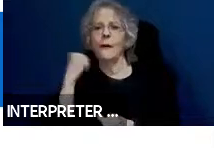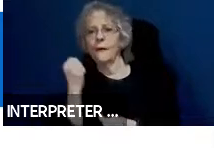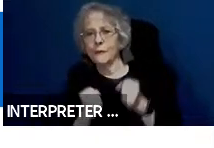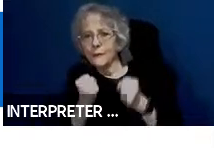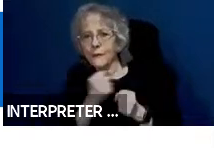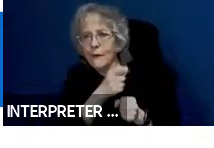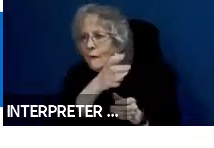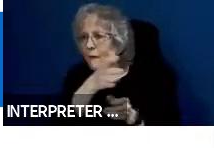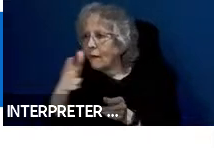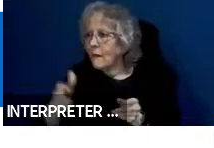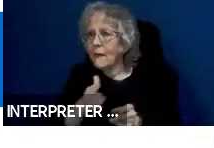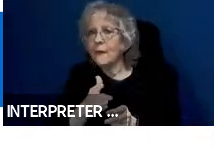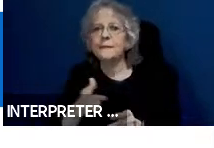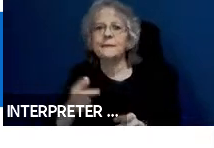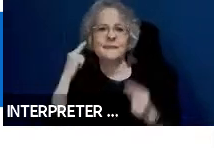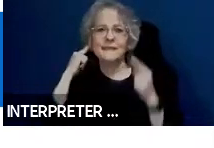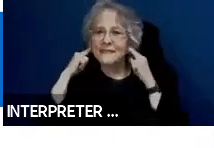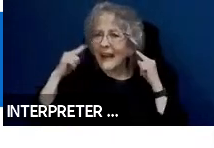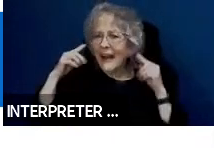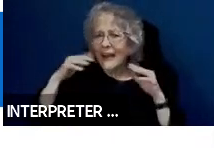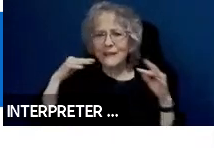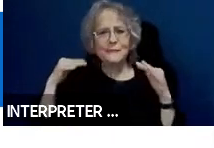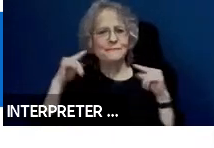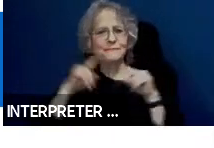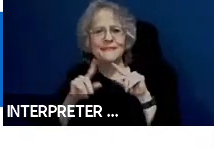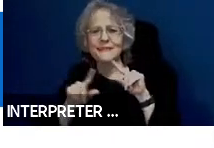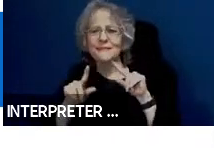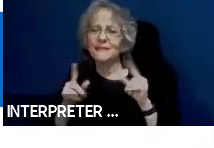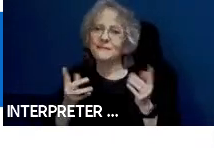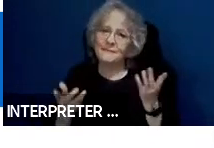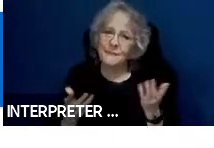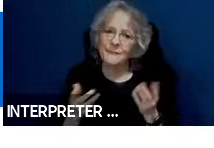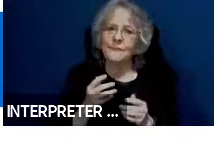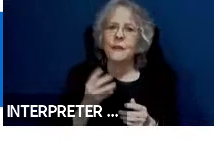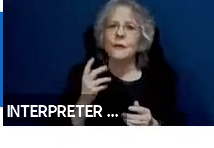something and it is going to have to vary to address all the different types.